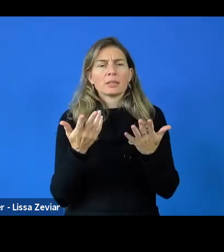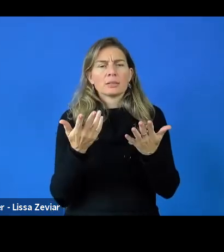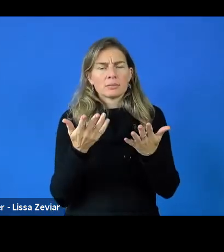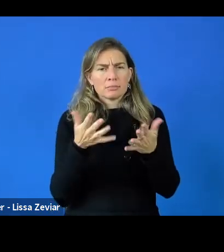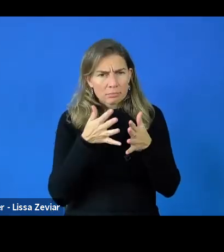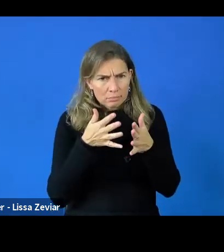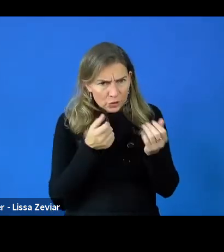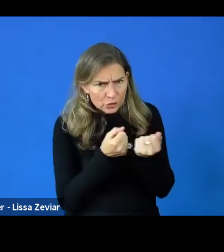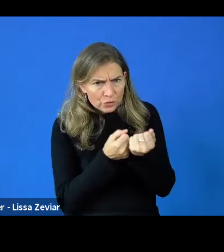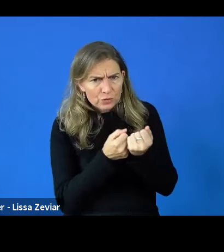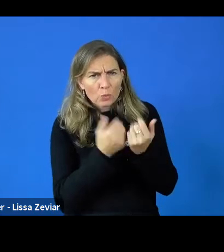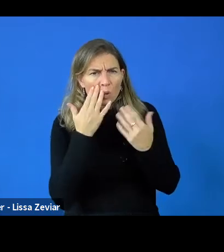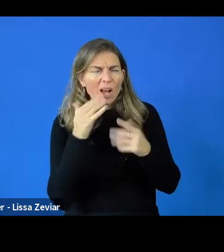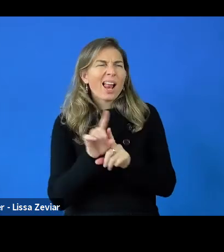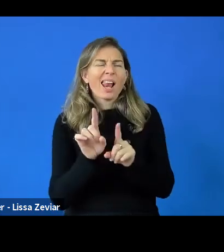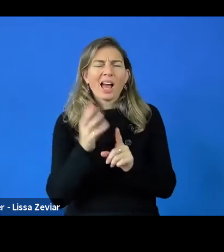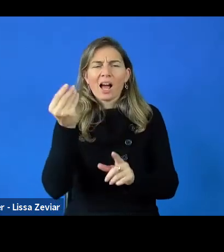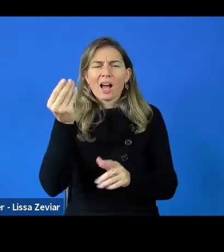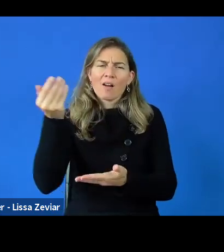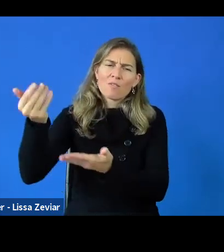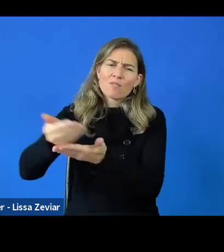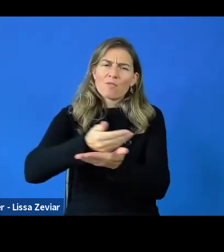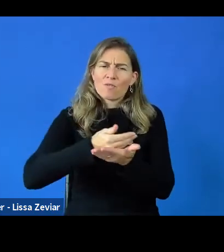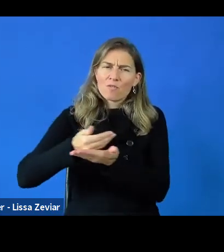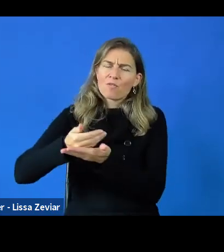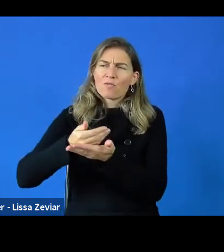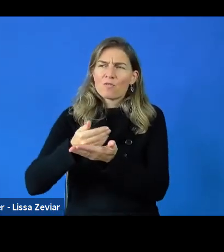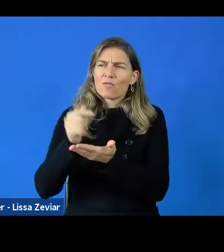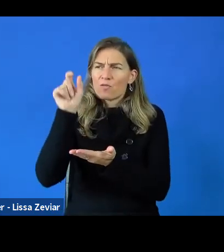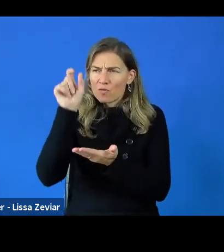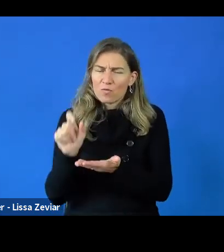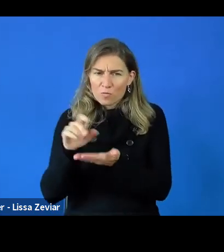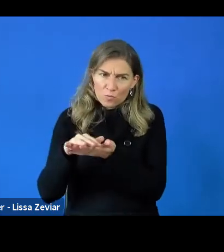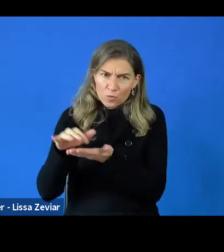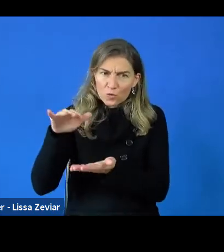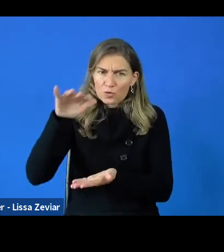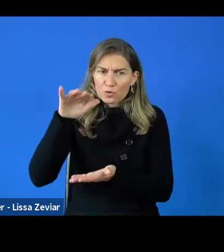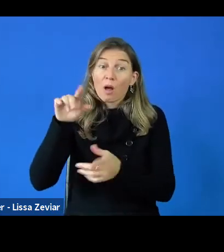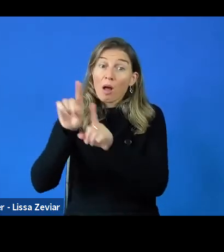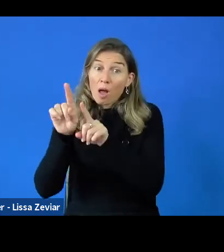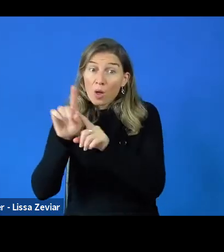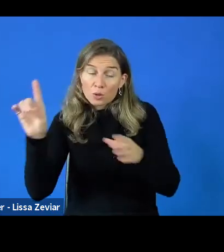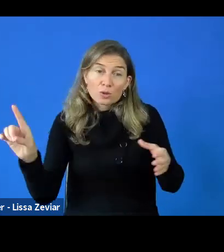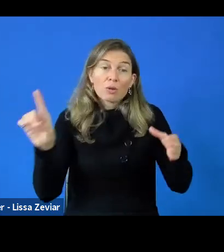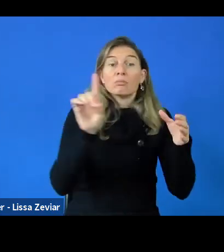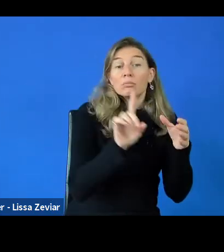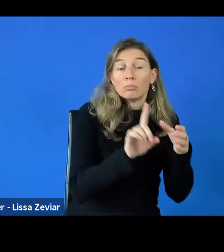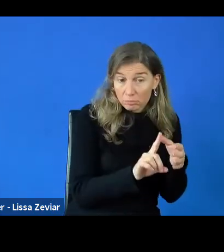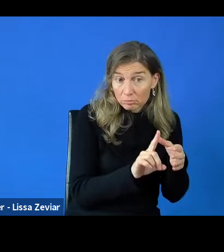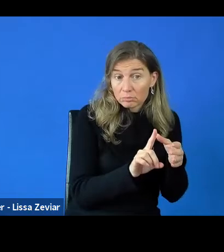You would be as a fundraiser who participates in the project. This person would participate in meetings,